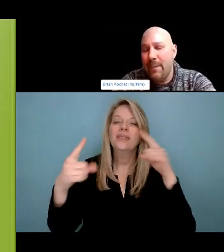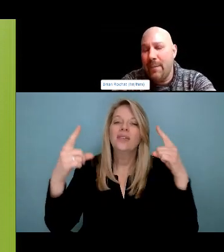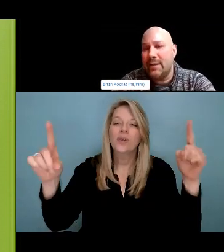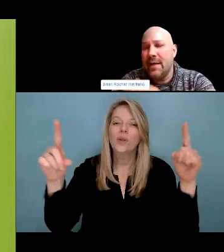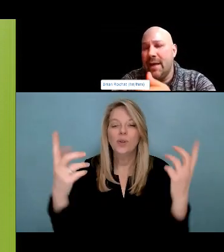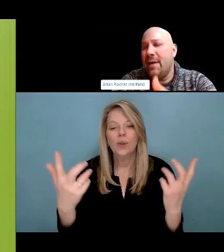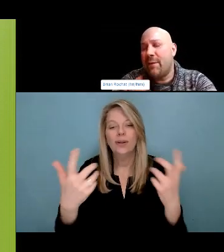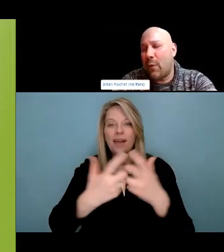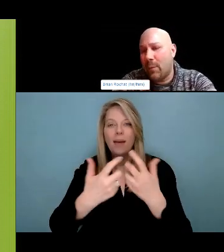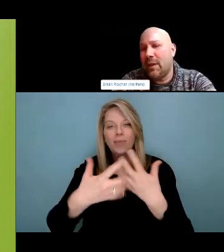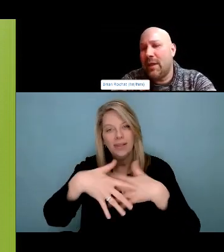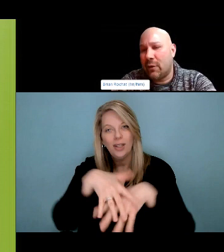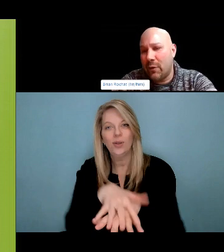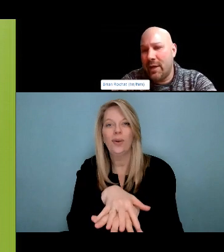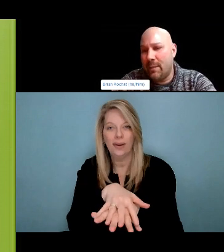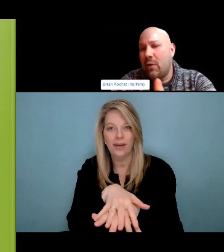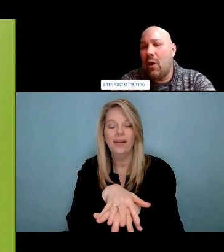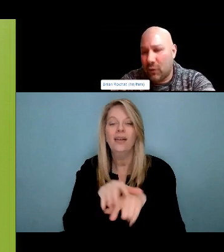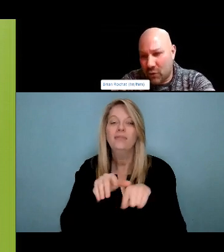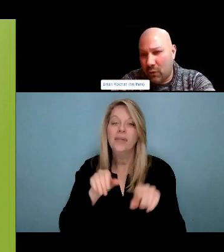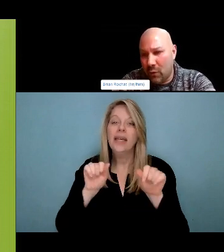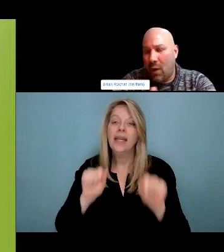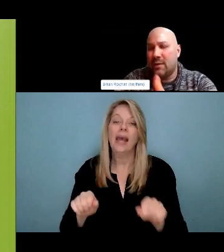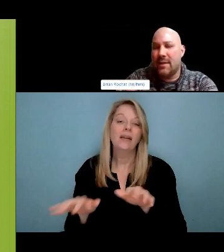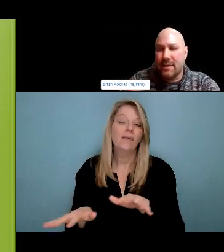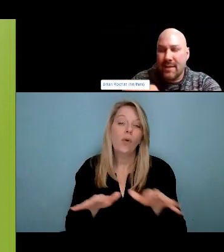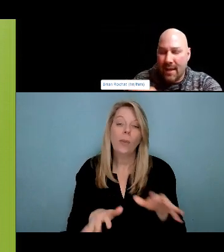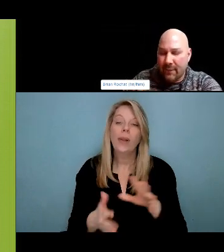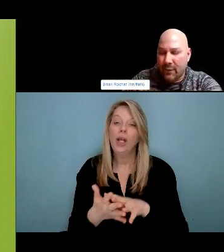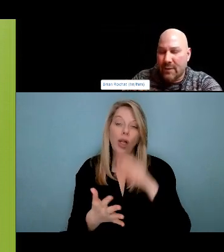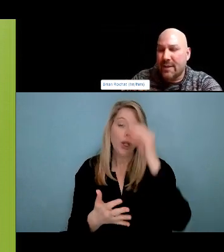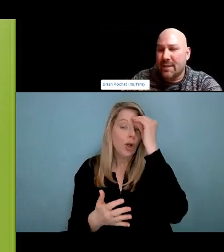like within a year. It's not because they took too much, it is